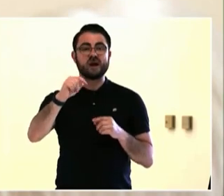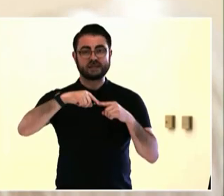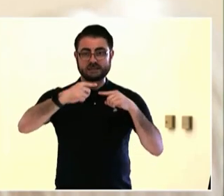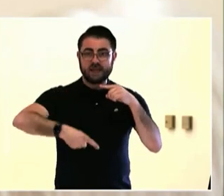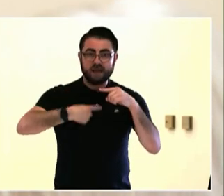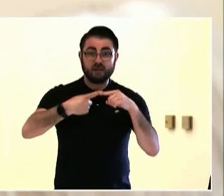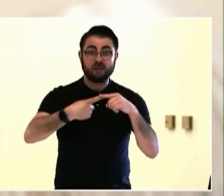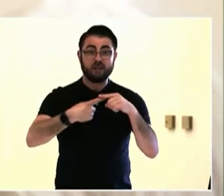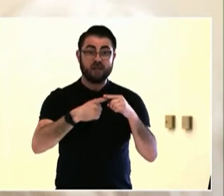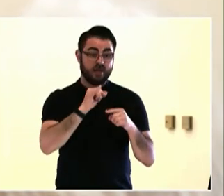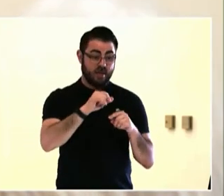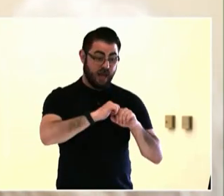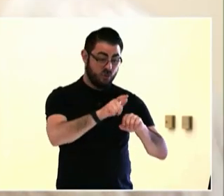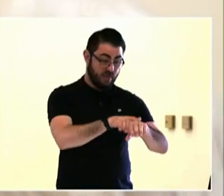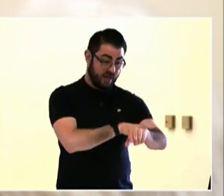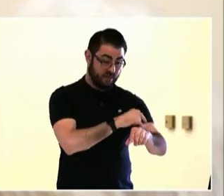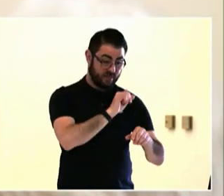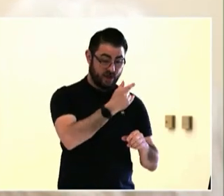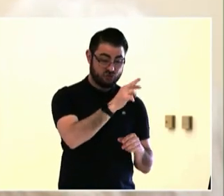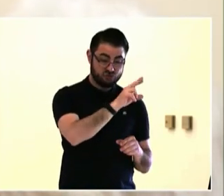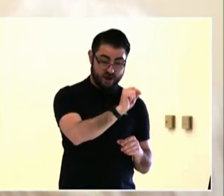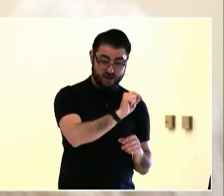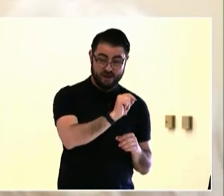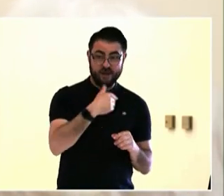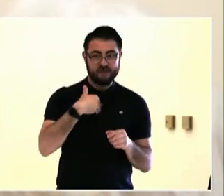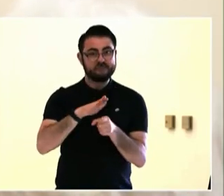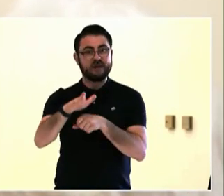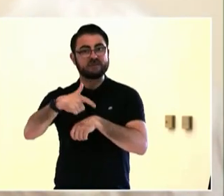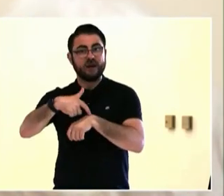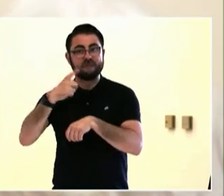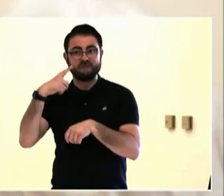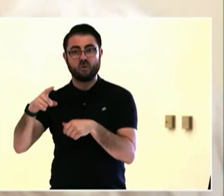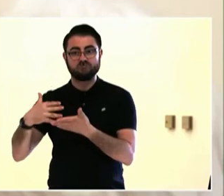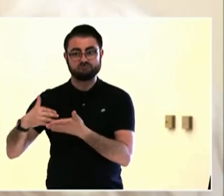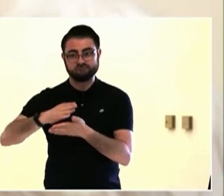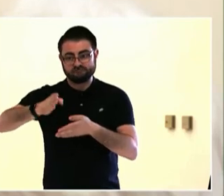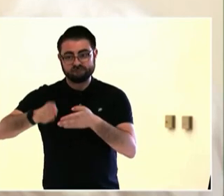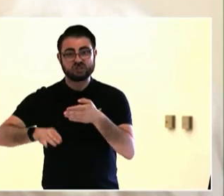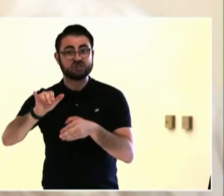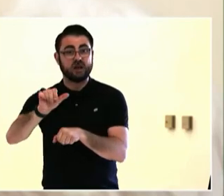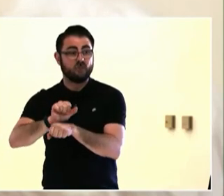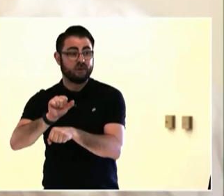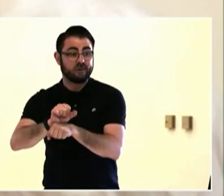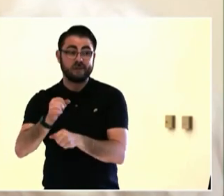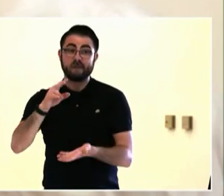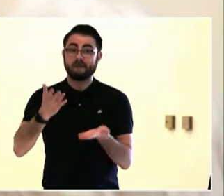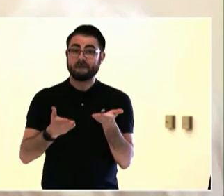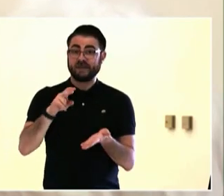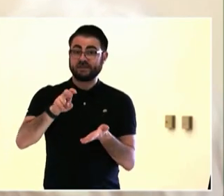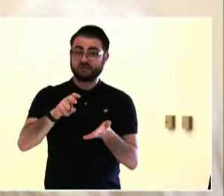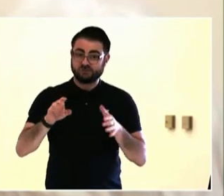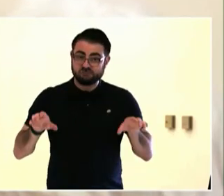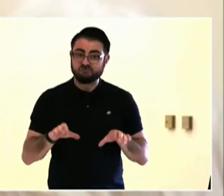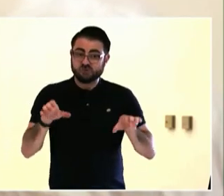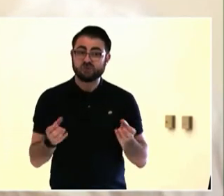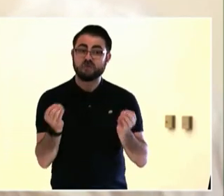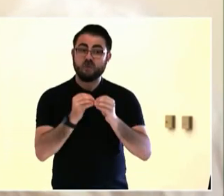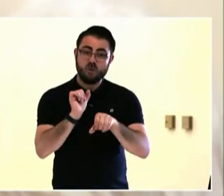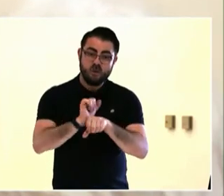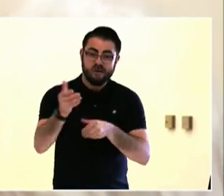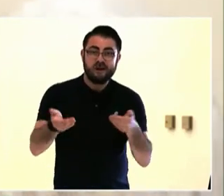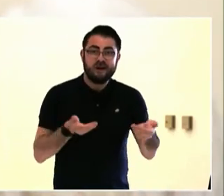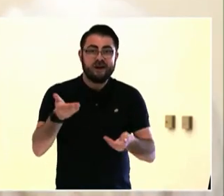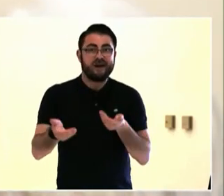beautiful phrase from Alisha,